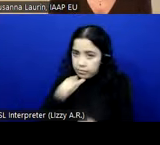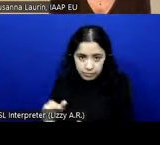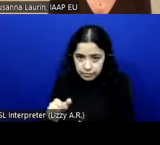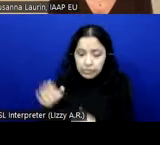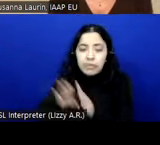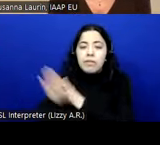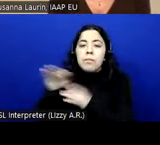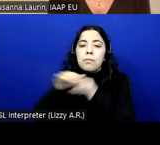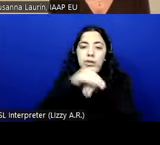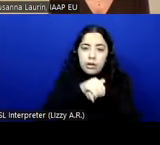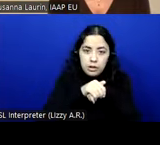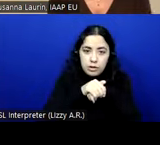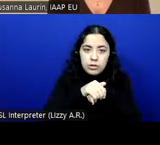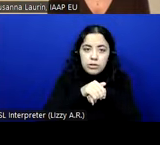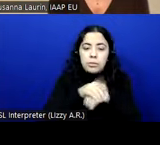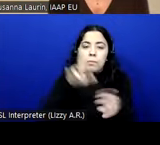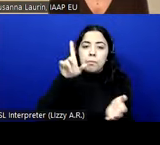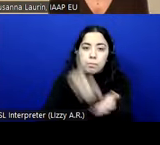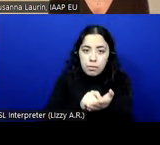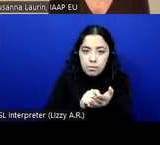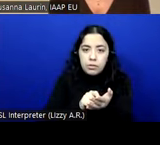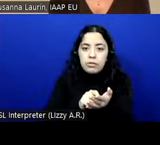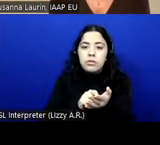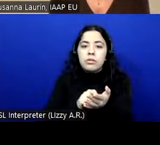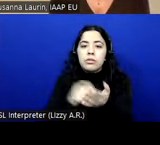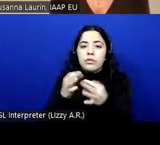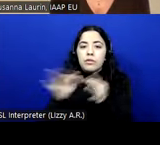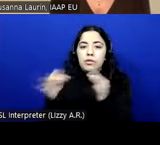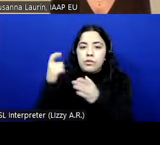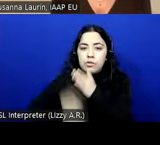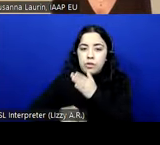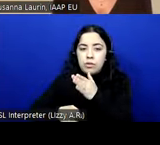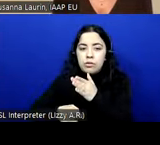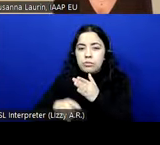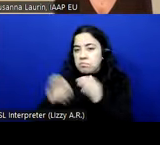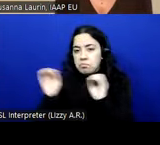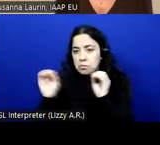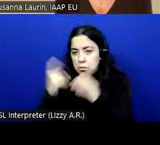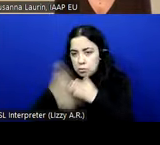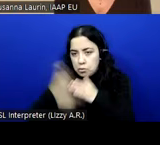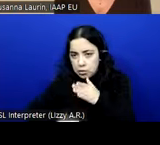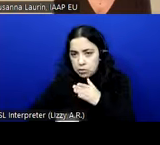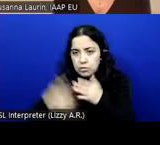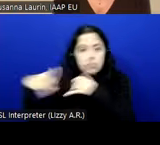and produced or published by ETSI as a free of charge standard. But the translations are made